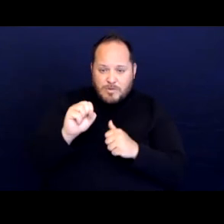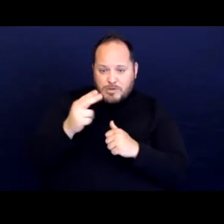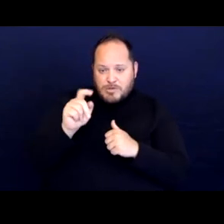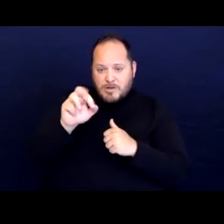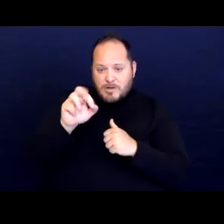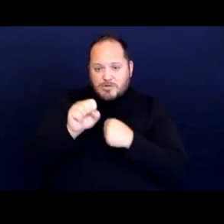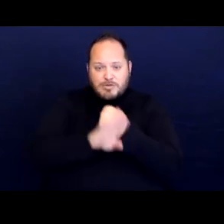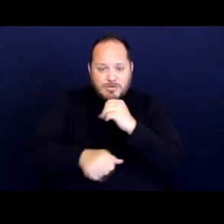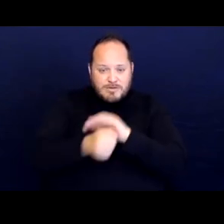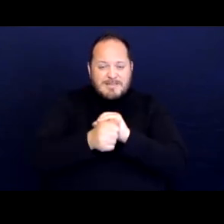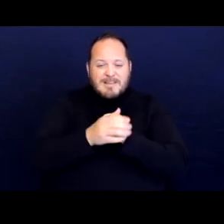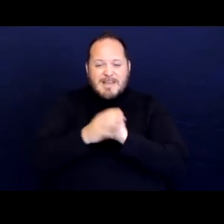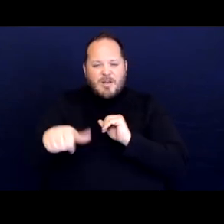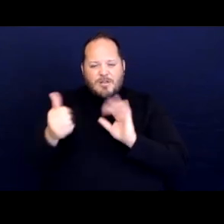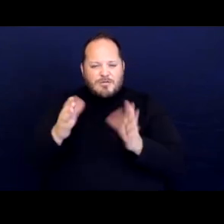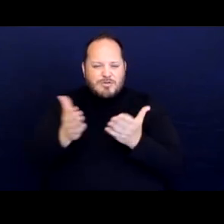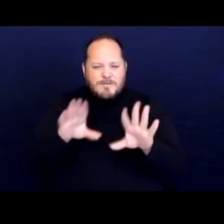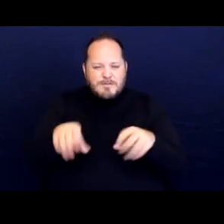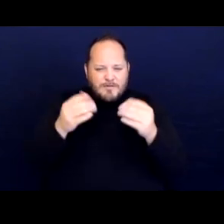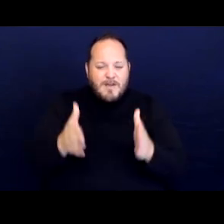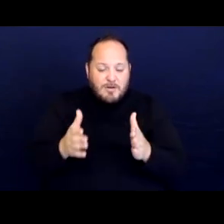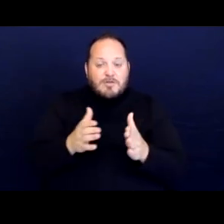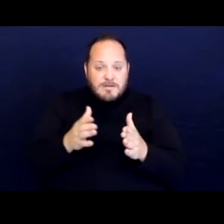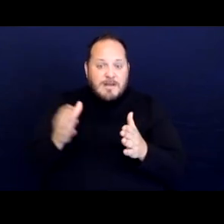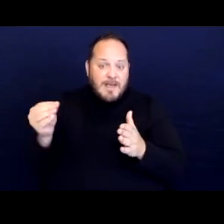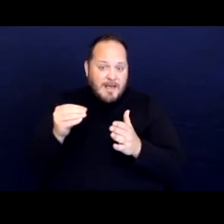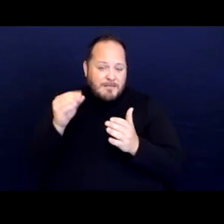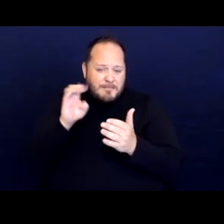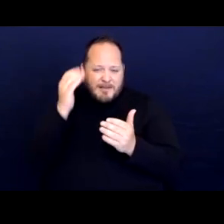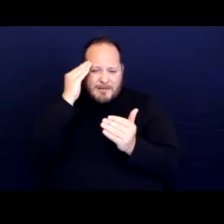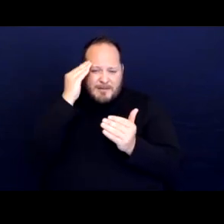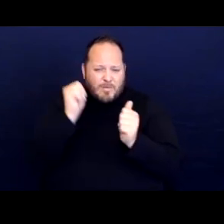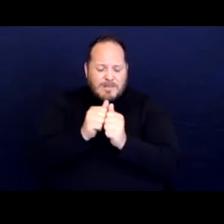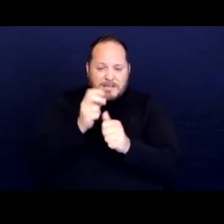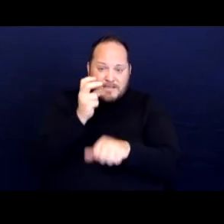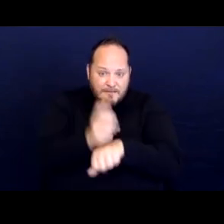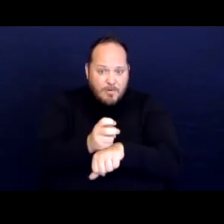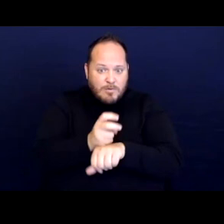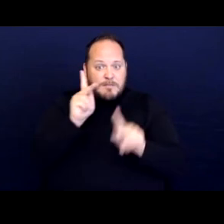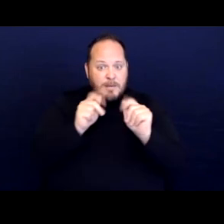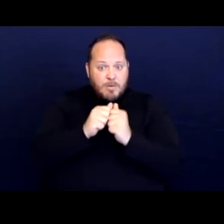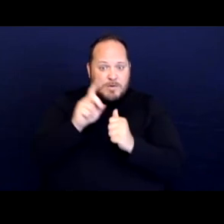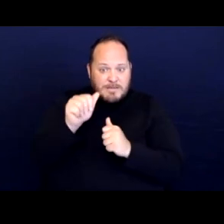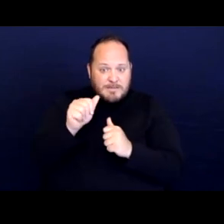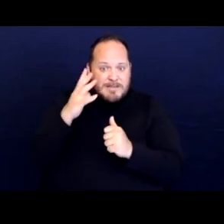and the difficulty that people with disabilities experiencing homelessness may have